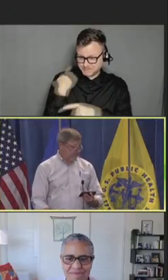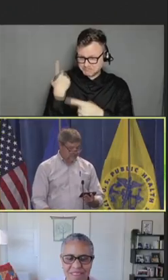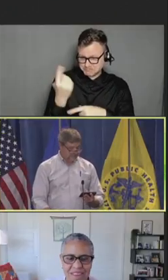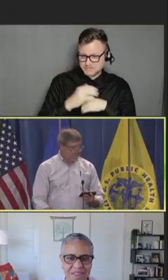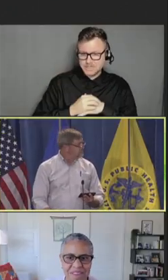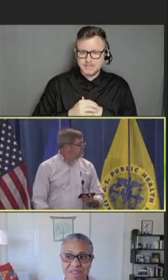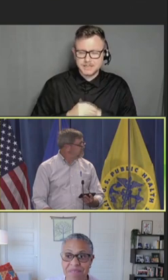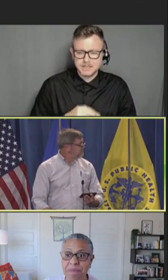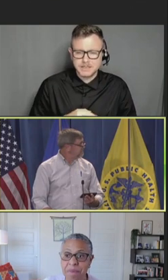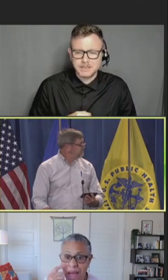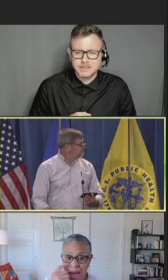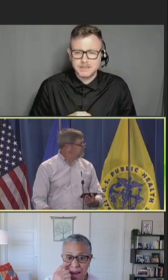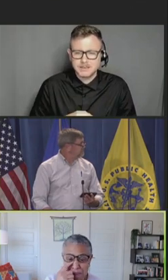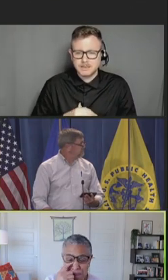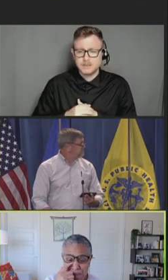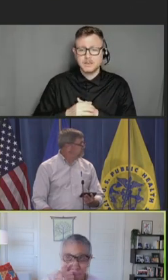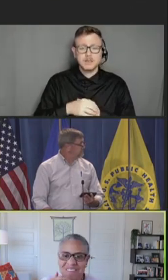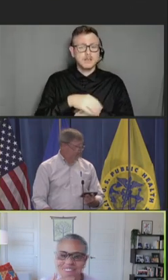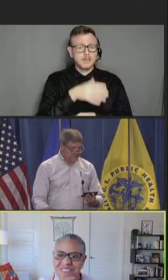Jewel Mullen: Thanks.